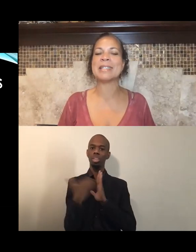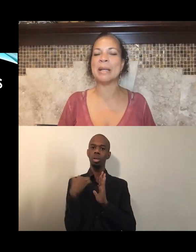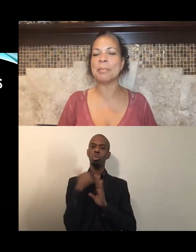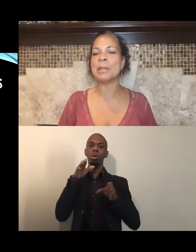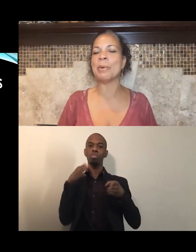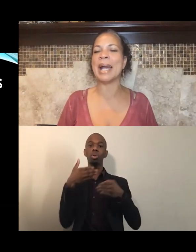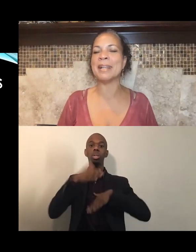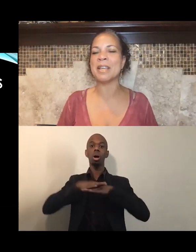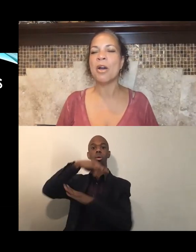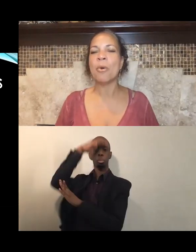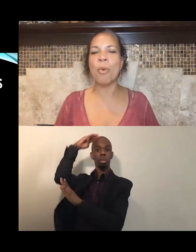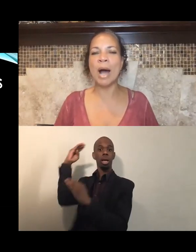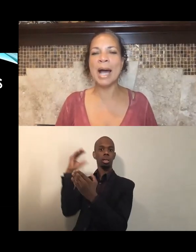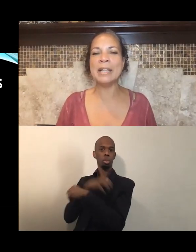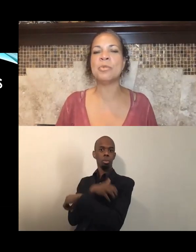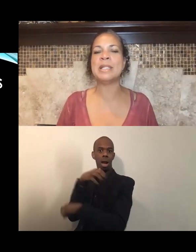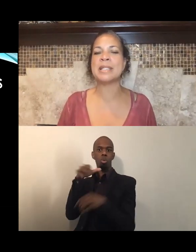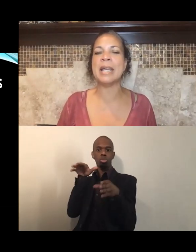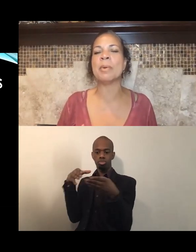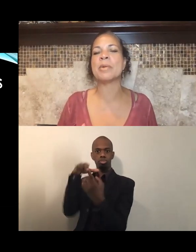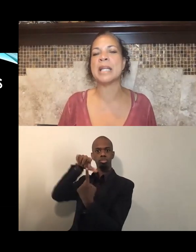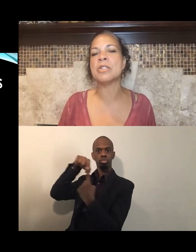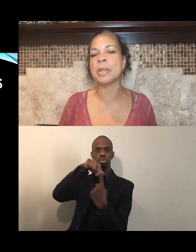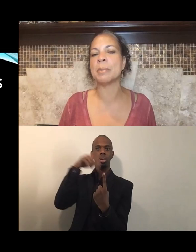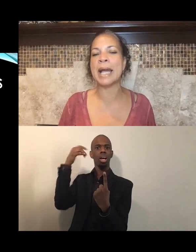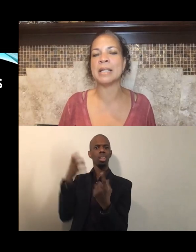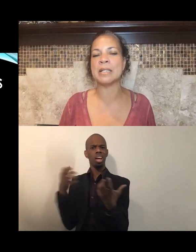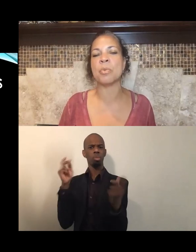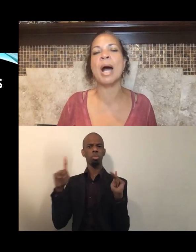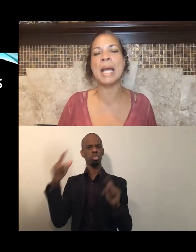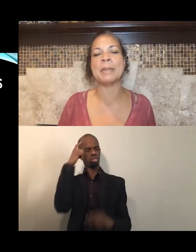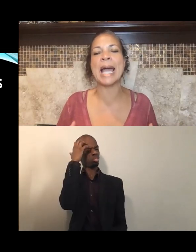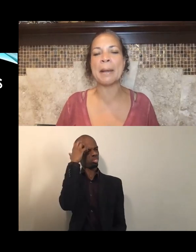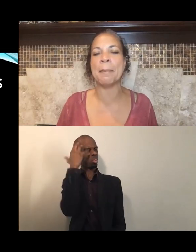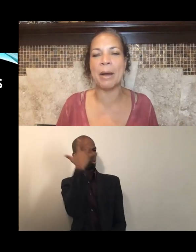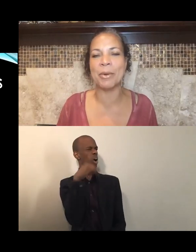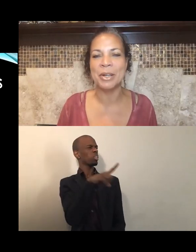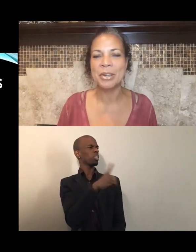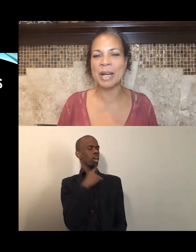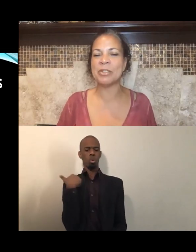Some people ask, "Why do we say we're centering blackness? Why Black Power?"